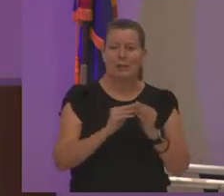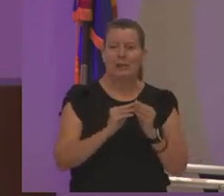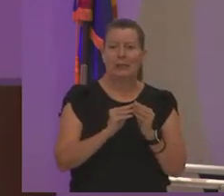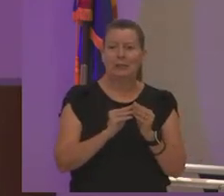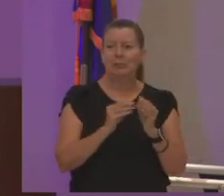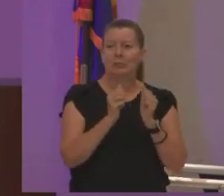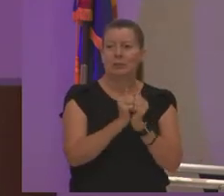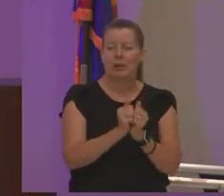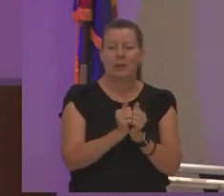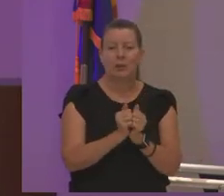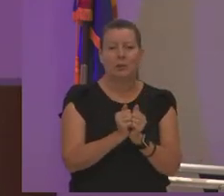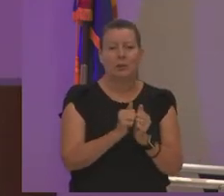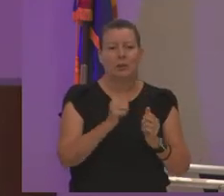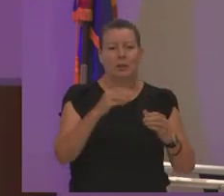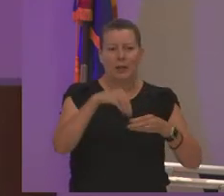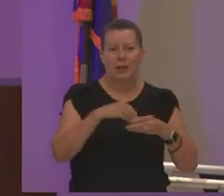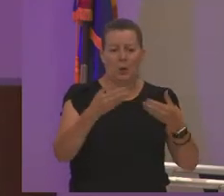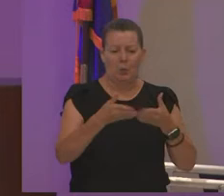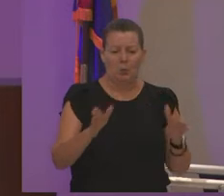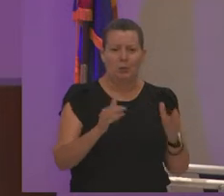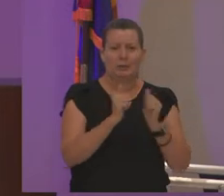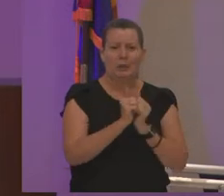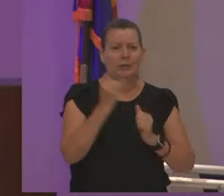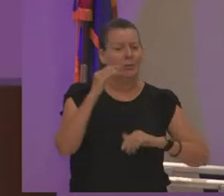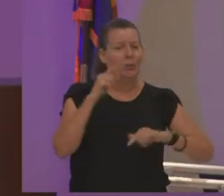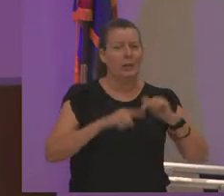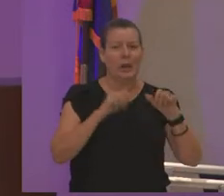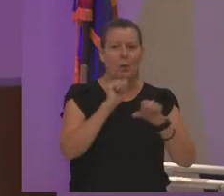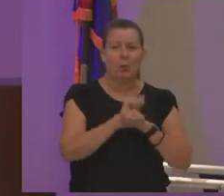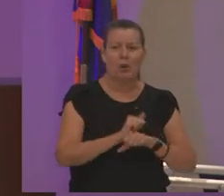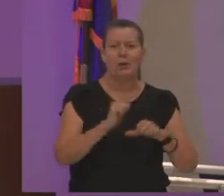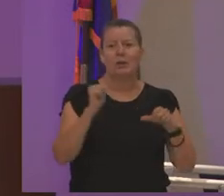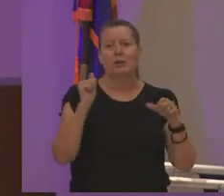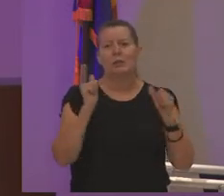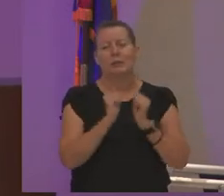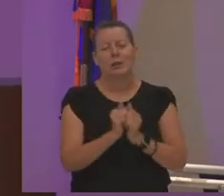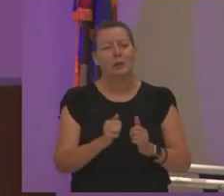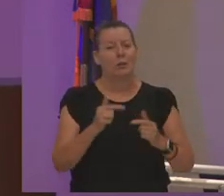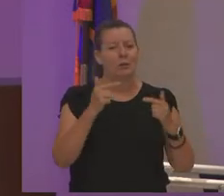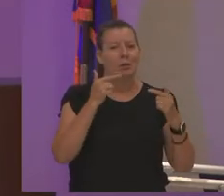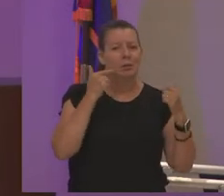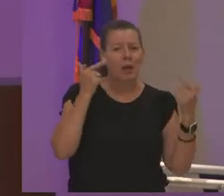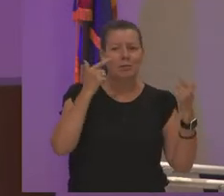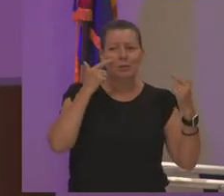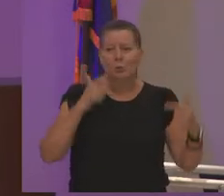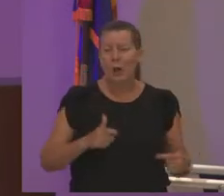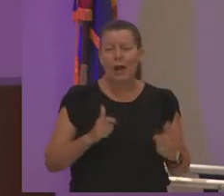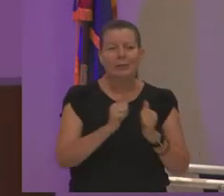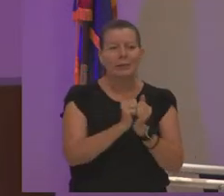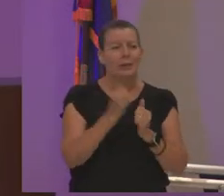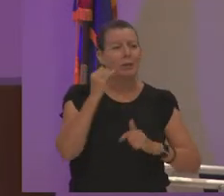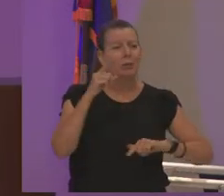in a room together if we can't work together cry together laugh together if we can't dissent it's